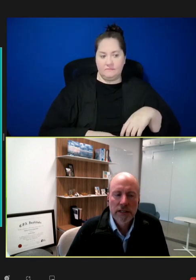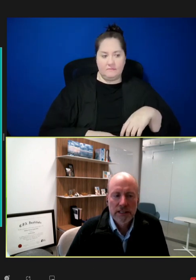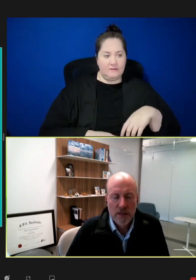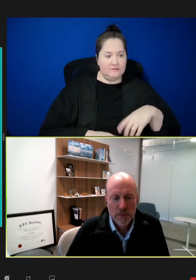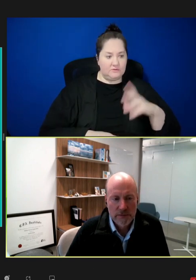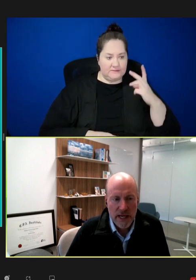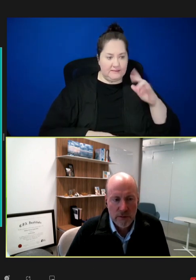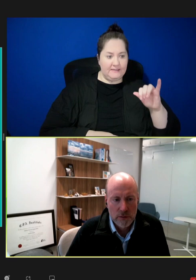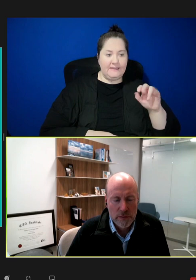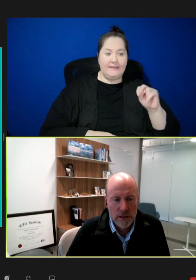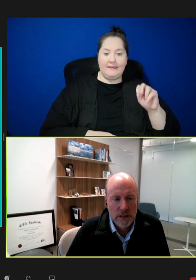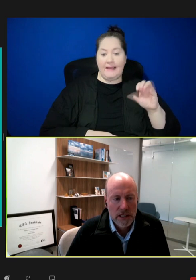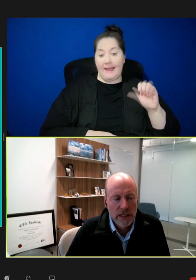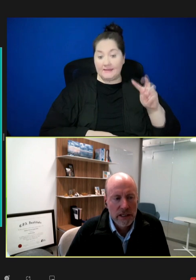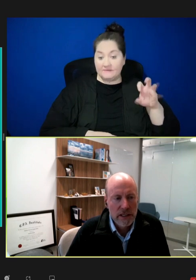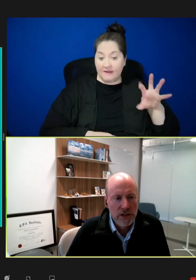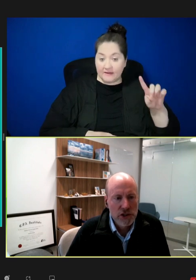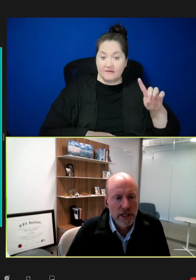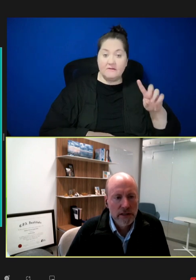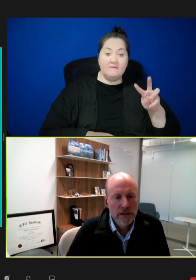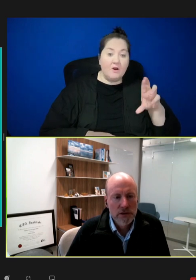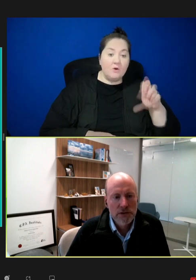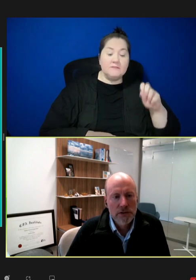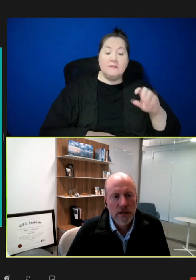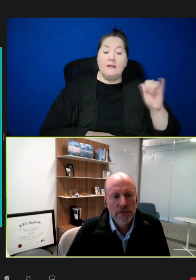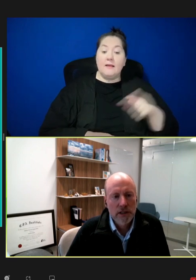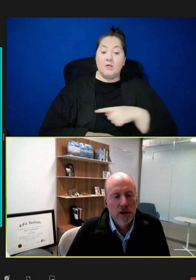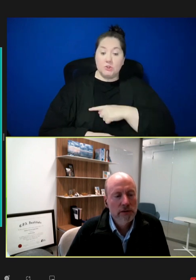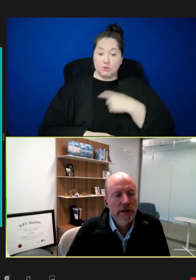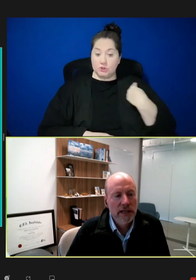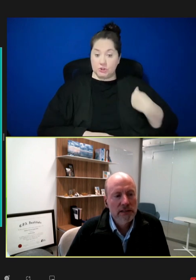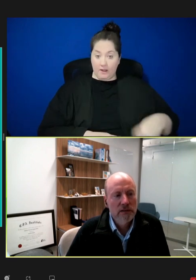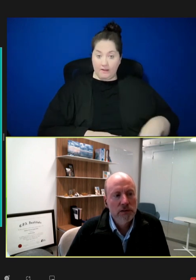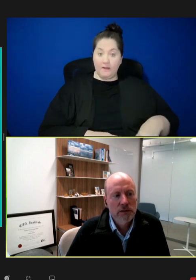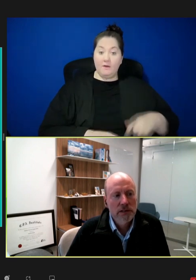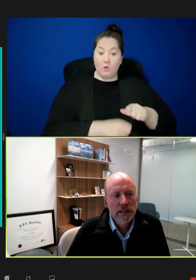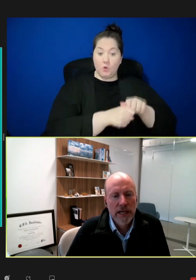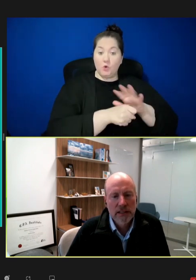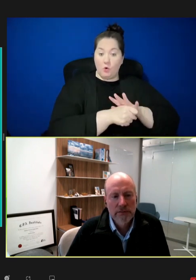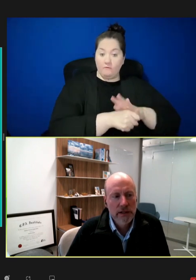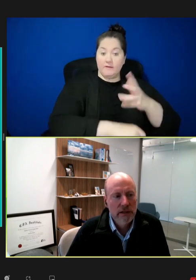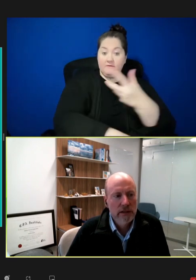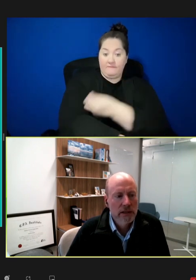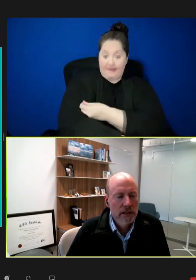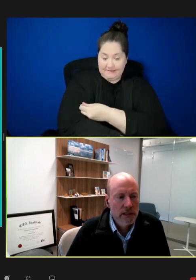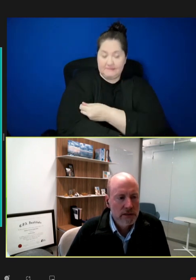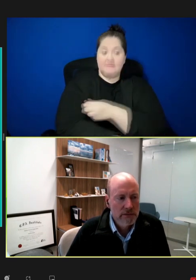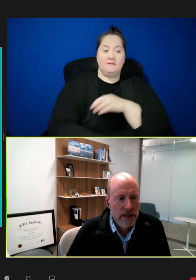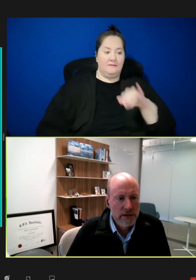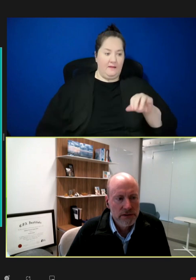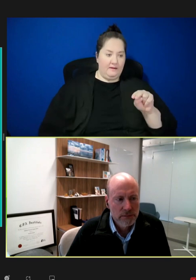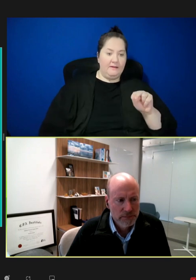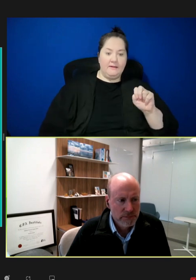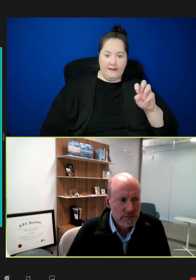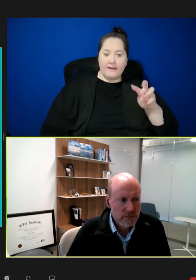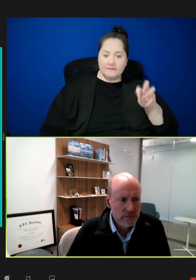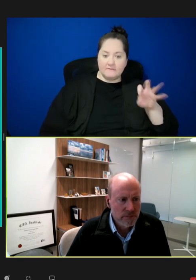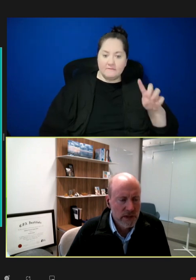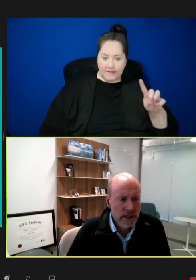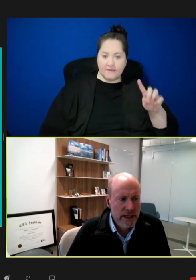an example of that would be in China, the use of the COVID vaccine, which was an inactivated virus.